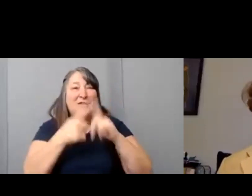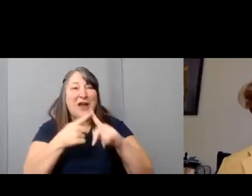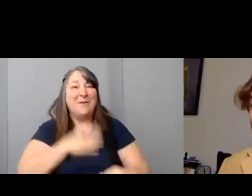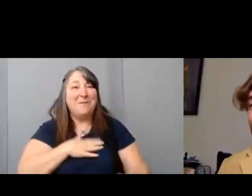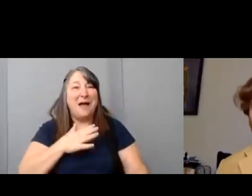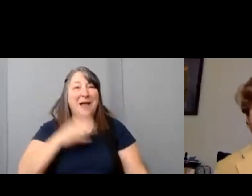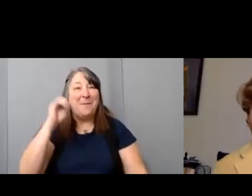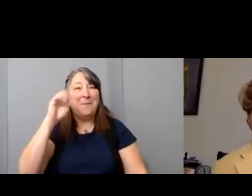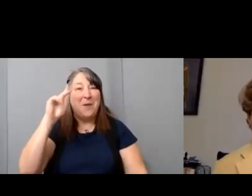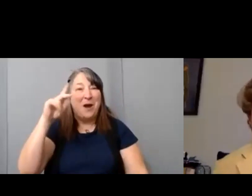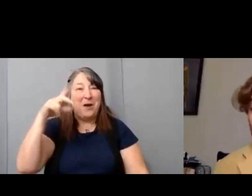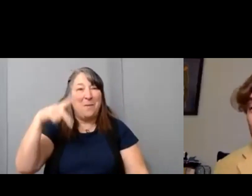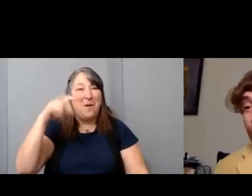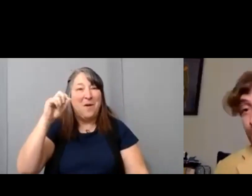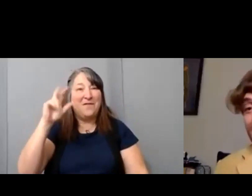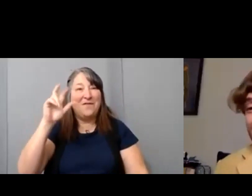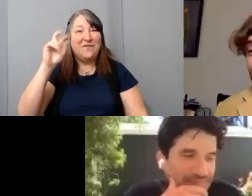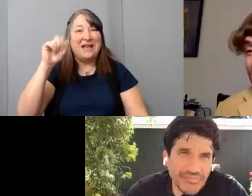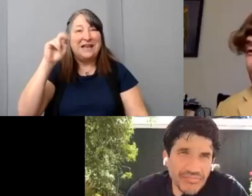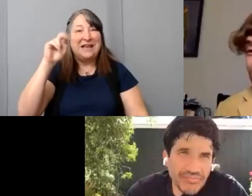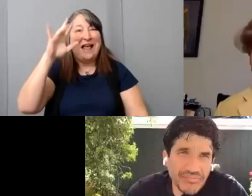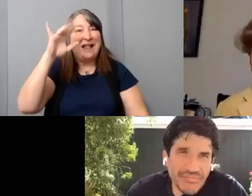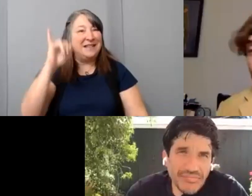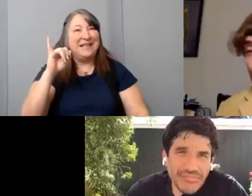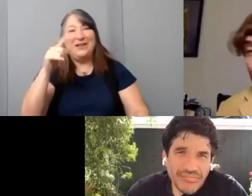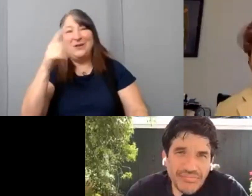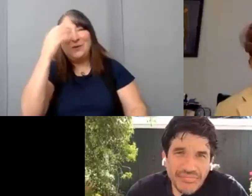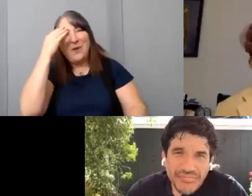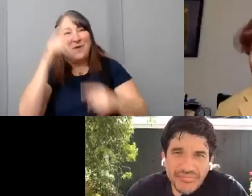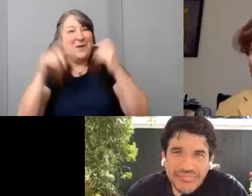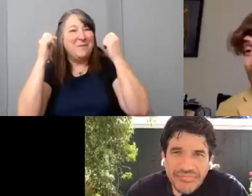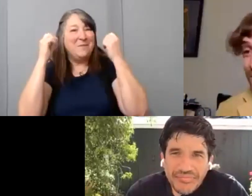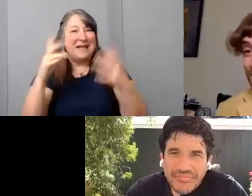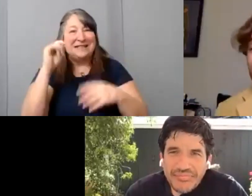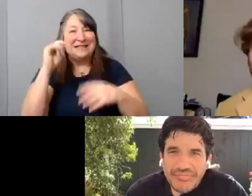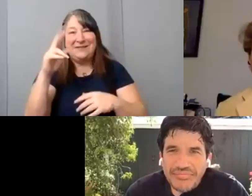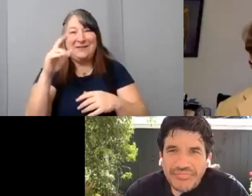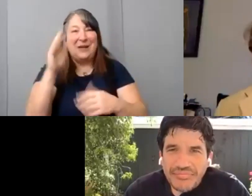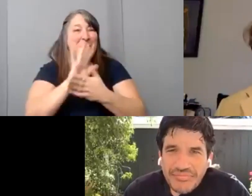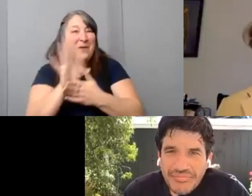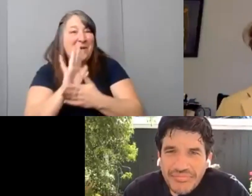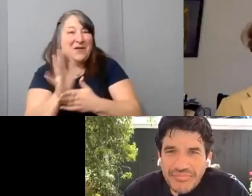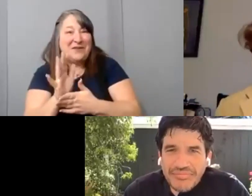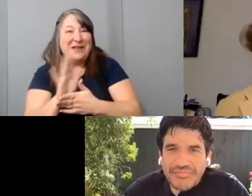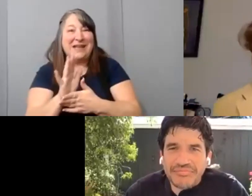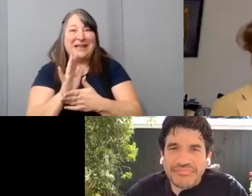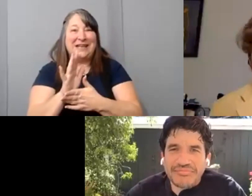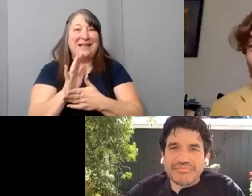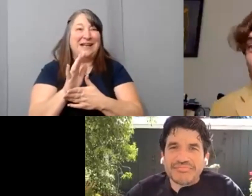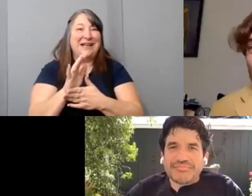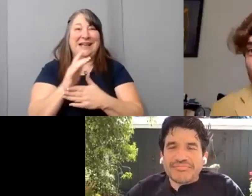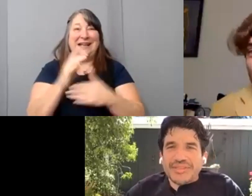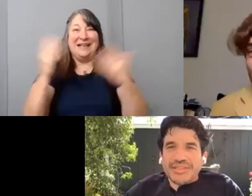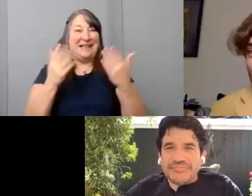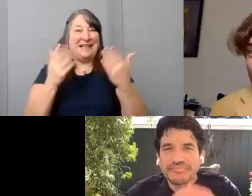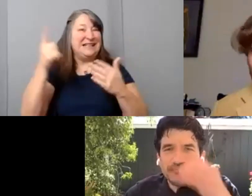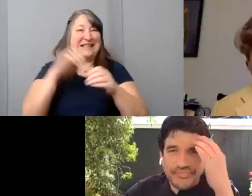You know him from so many TV and movie credits. Are You There, Chelsea? He's in a new huge movie.